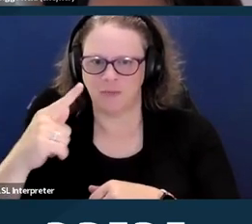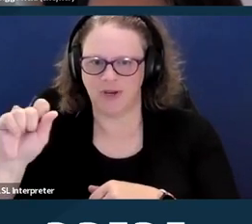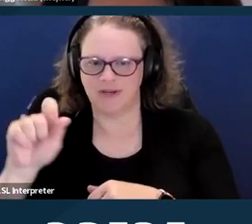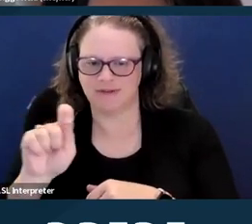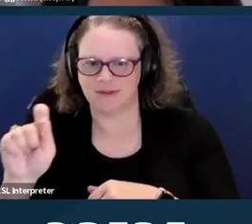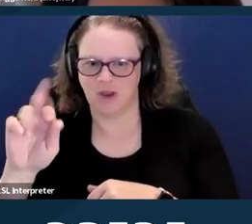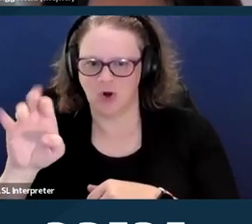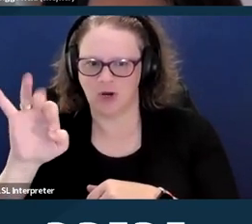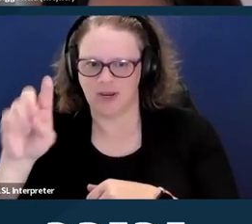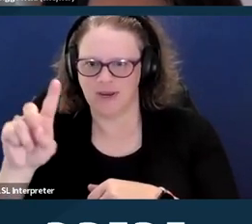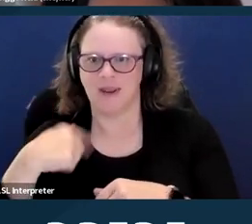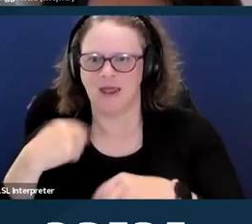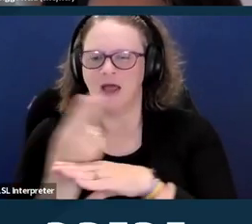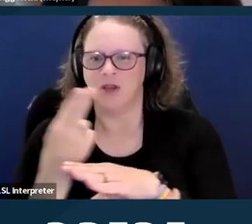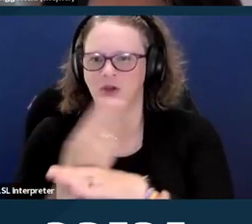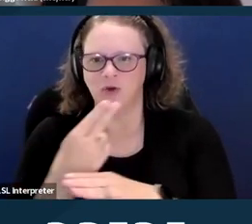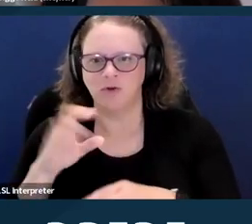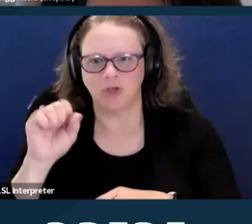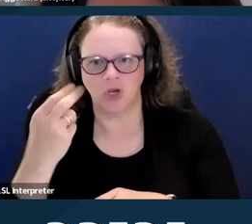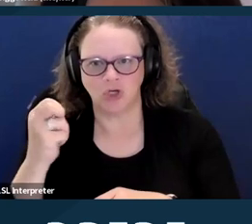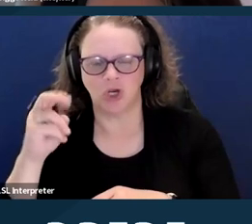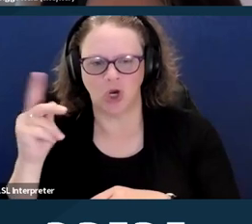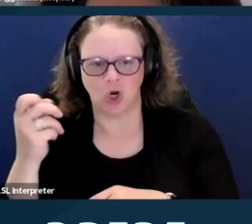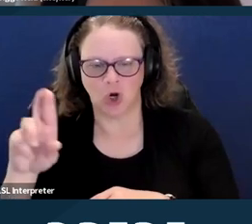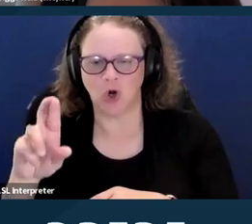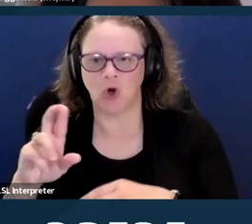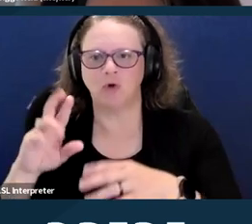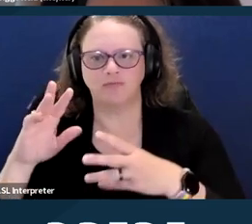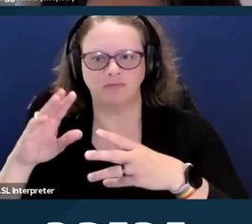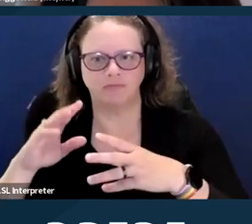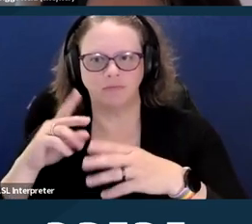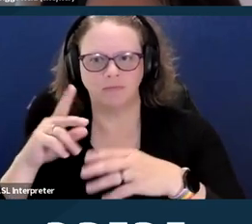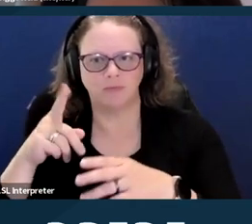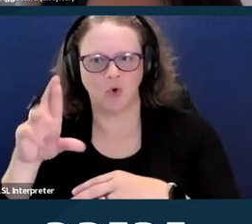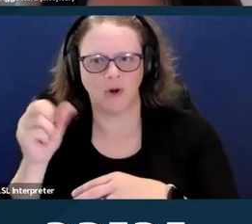and I am an Equal Justice Works Fellow with Women Enabled International.